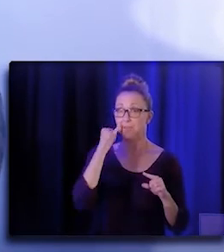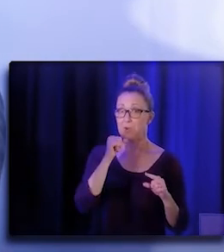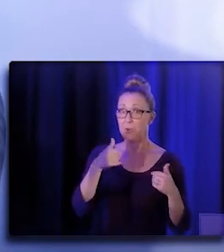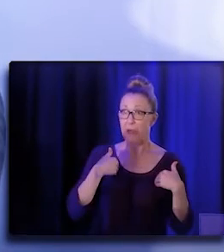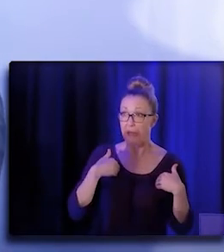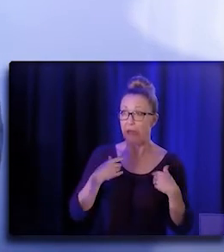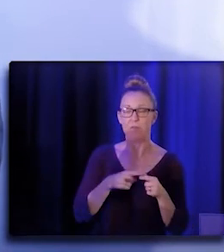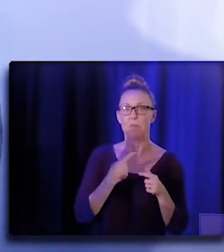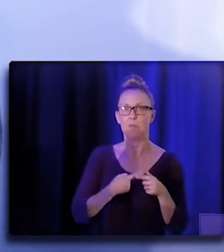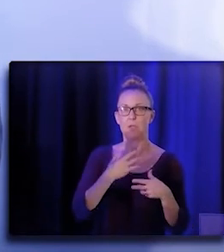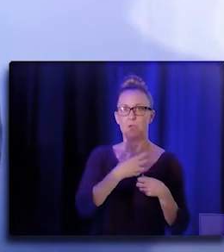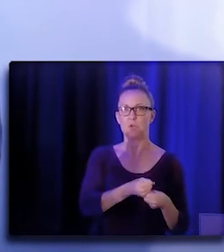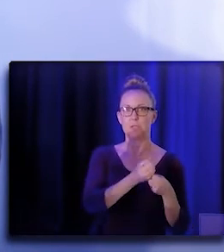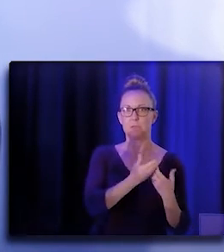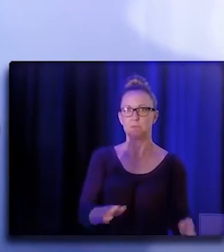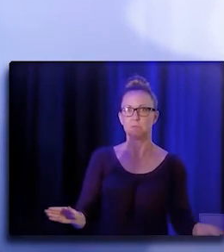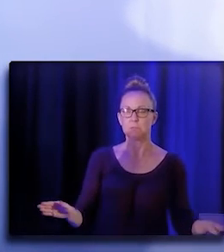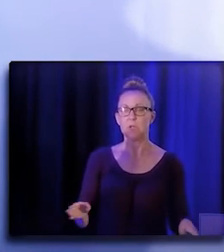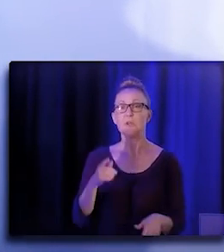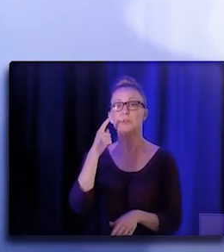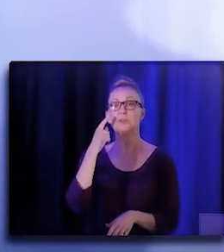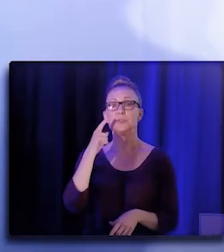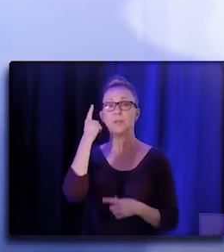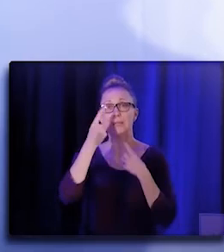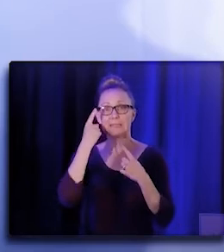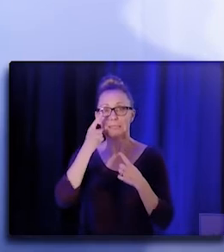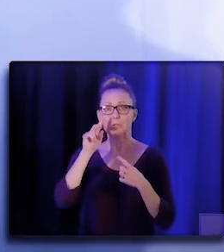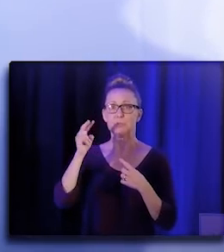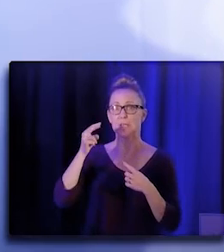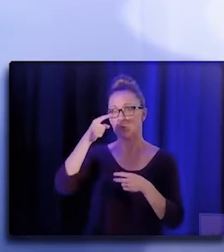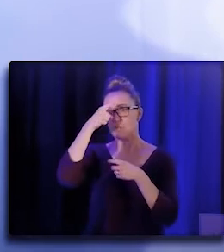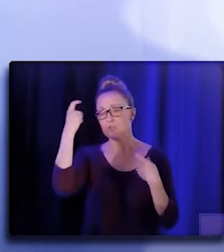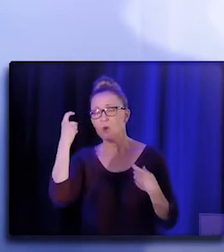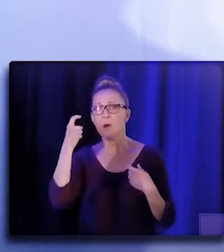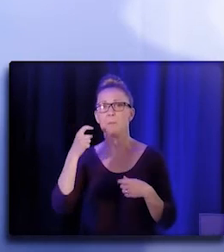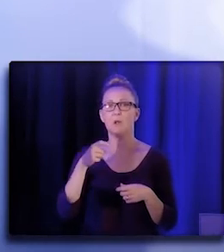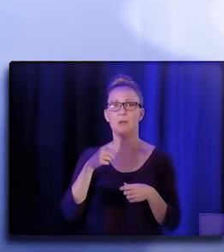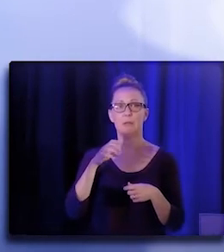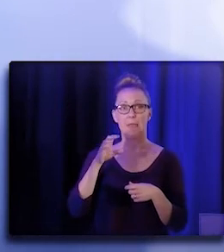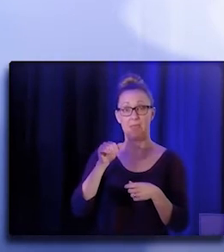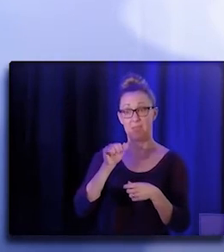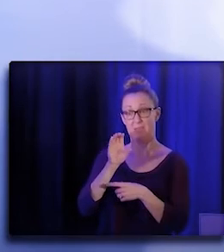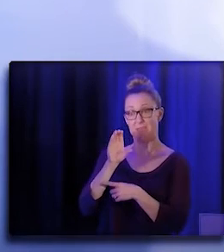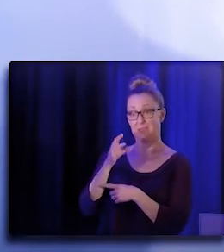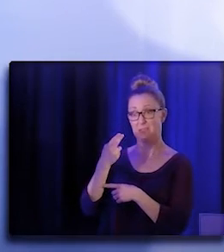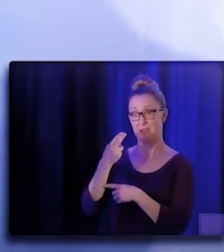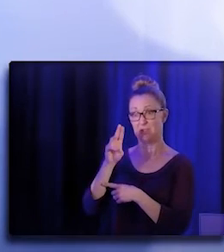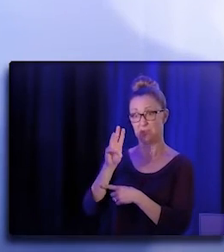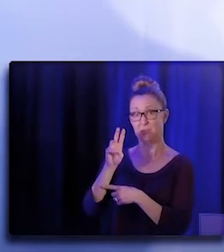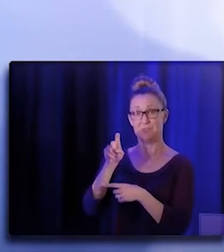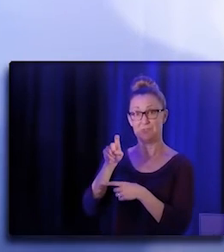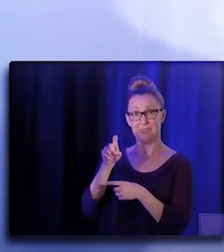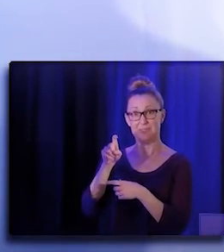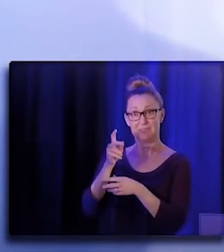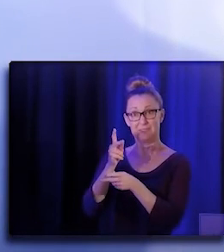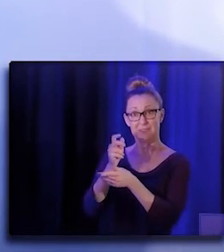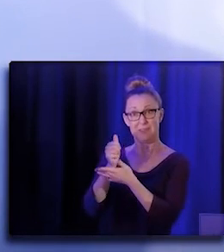And so when I'm thinking about secondary trauma and those type of things, and healers need healing too, it would be lovely to see a system that's set up